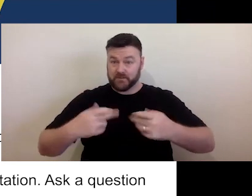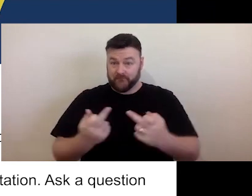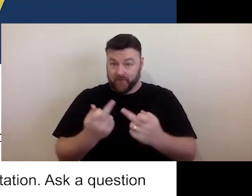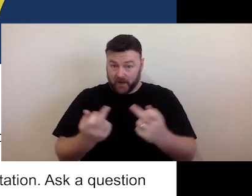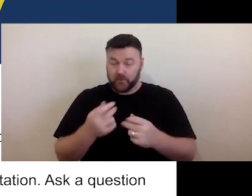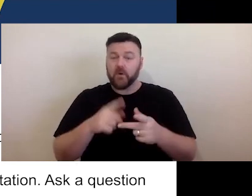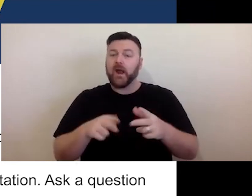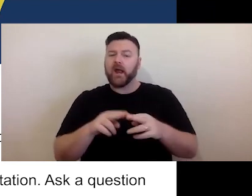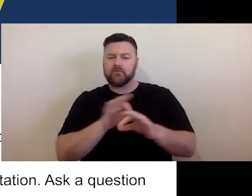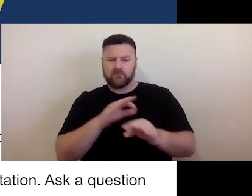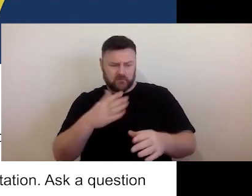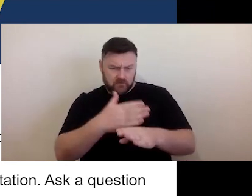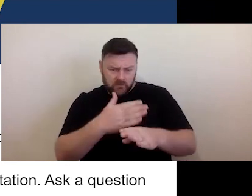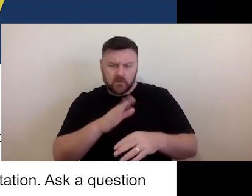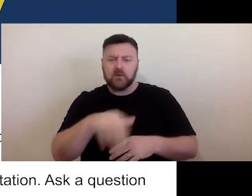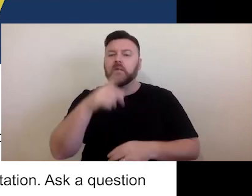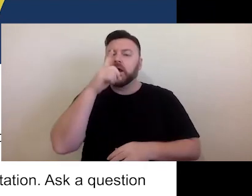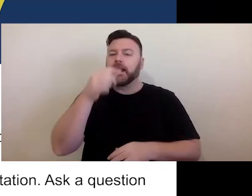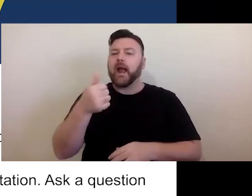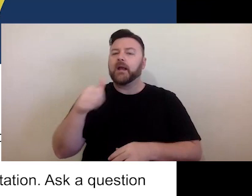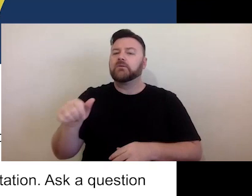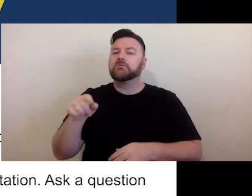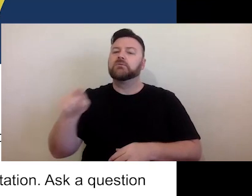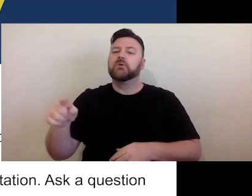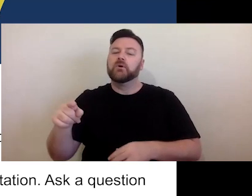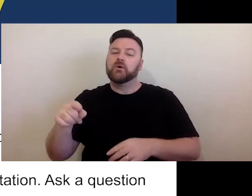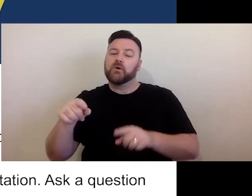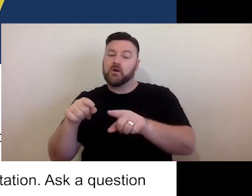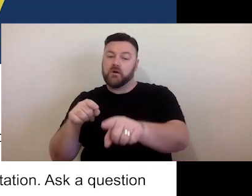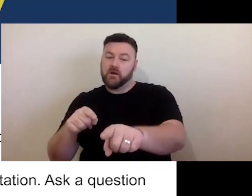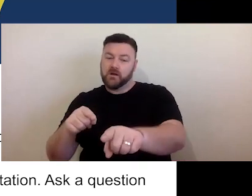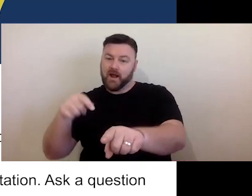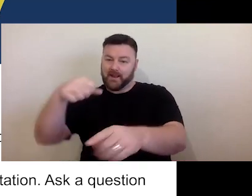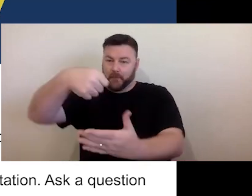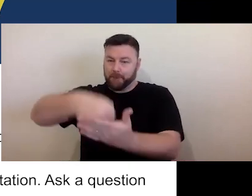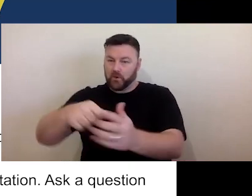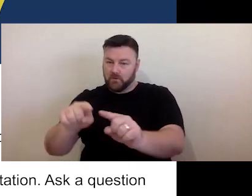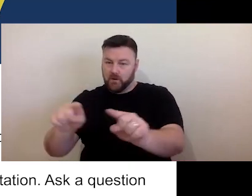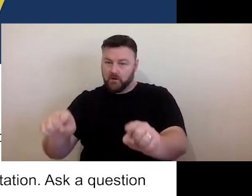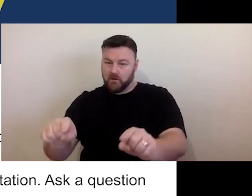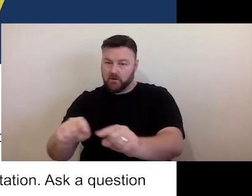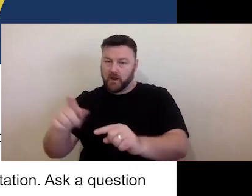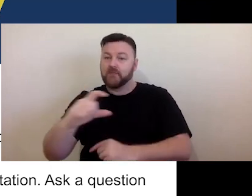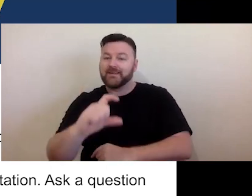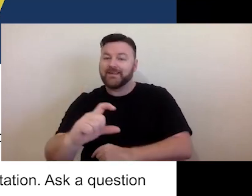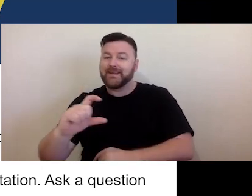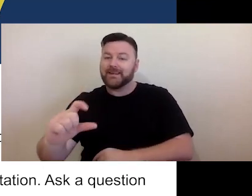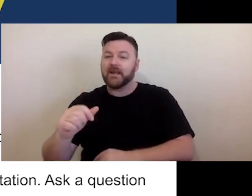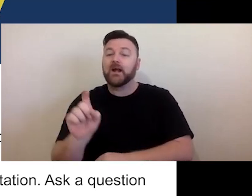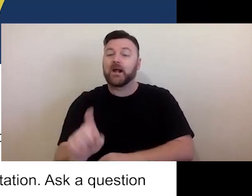activated, you can do so by clicking on the closed cappion or the CC feature in Zoom.